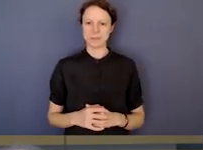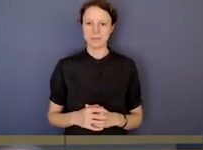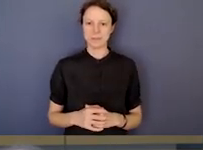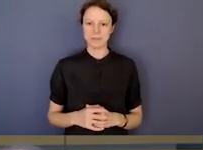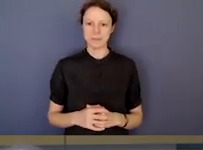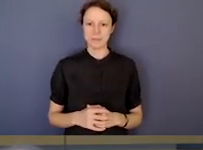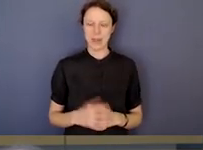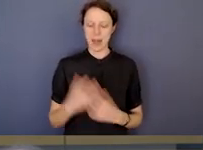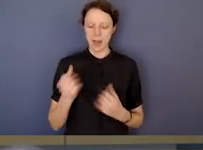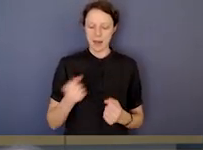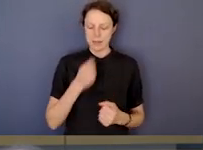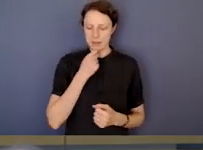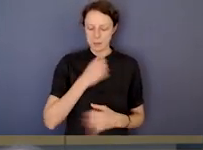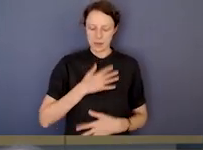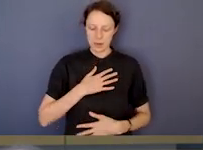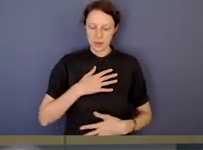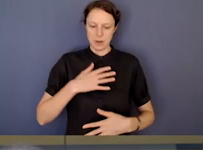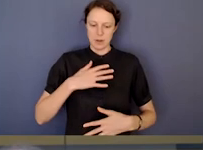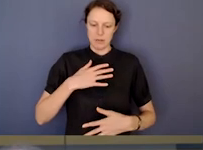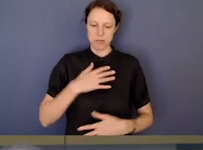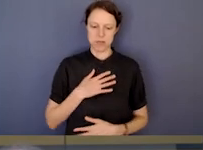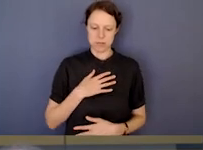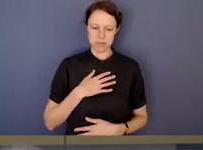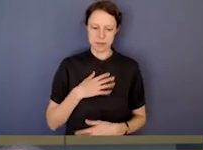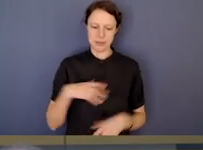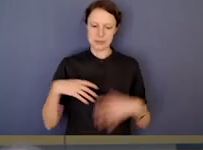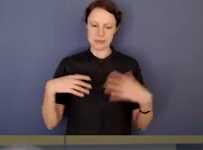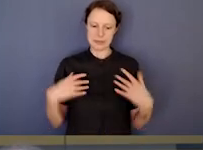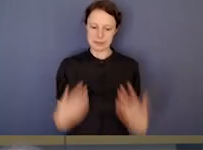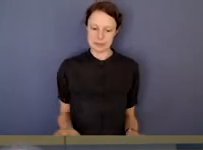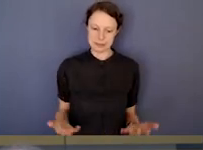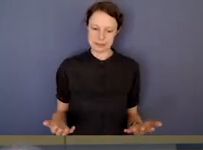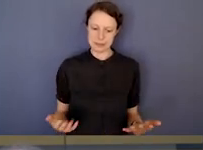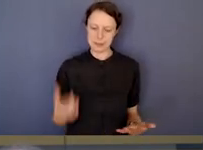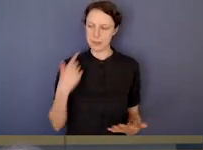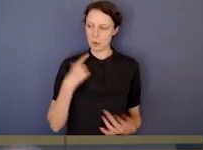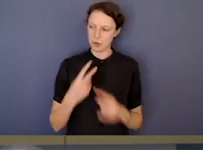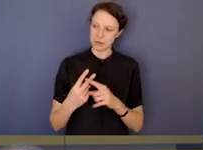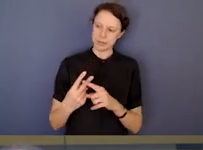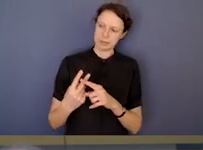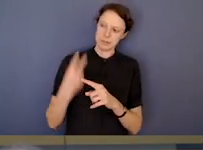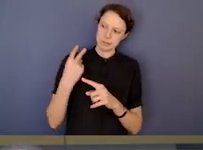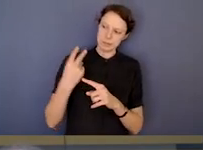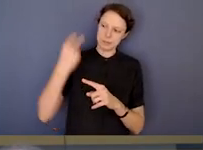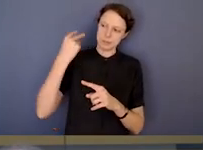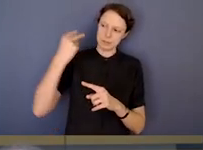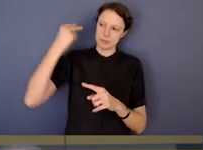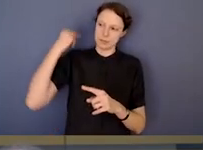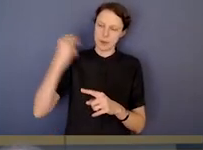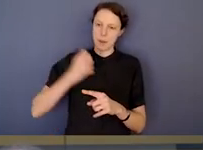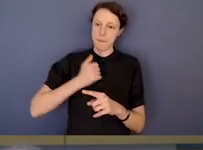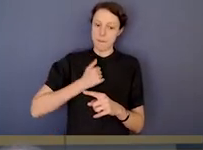There probably is a moment of deep sigh there, because if I look at the reports of my predecessor from,